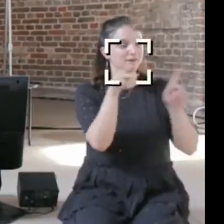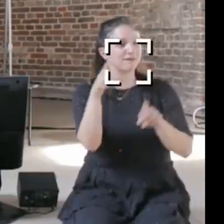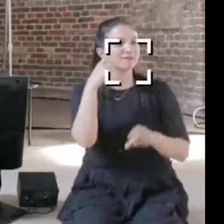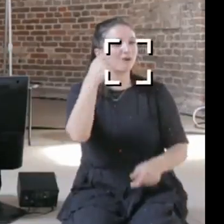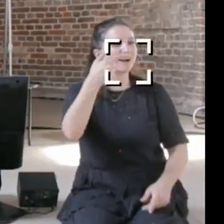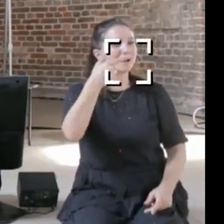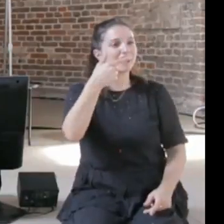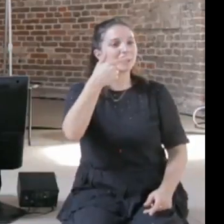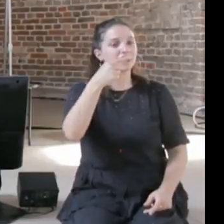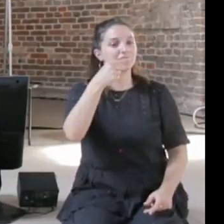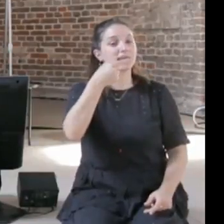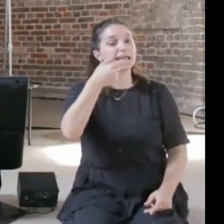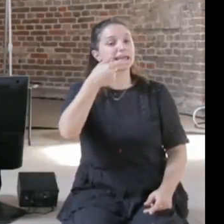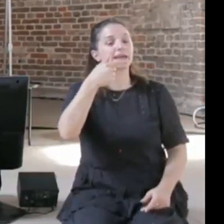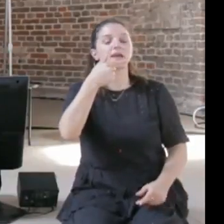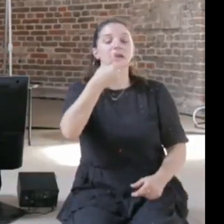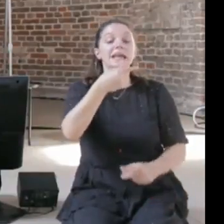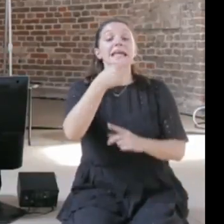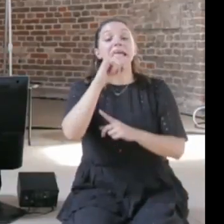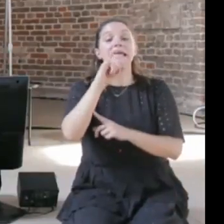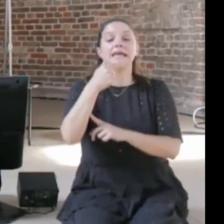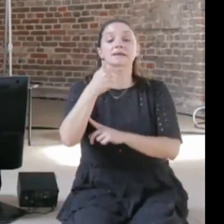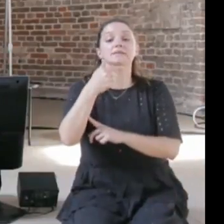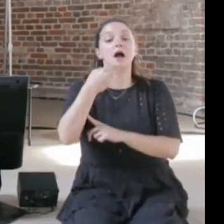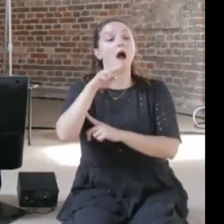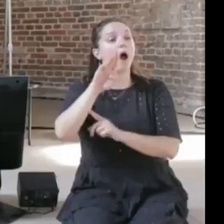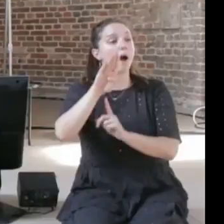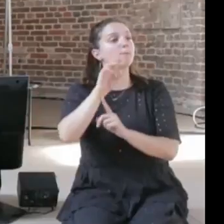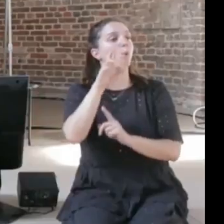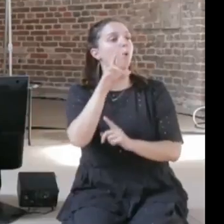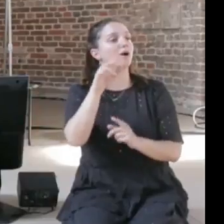course I need the person who I'm talking to to know what Tinder or GitHub is actually